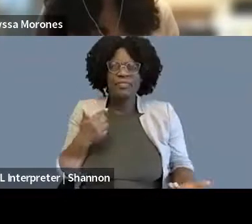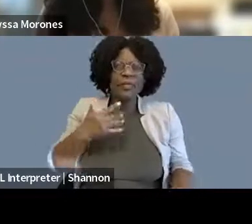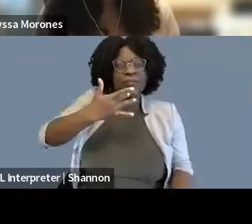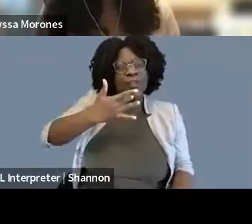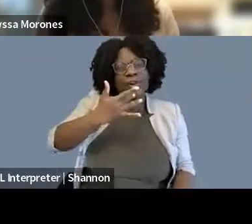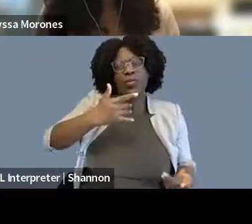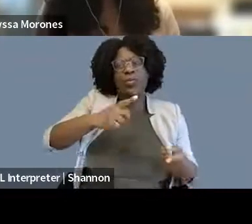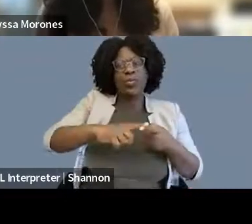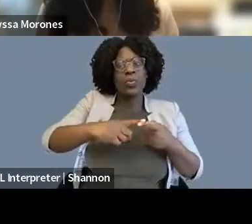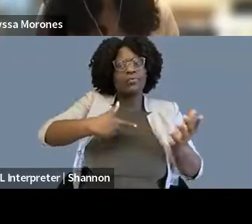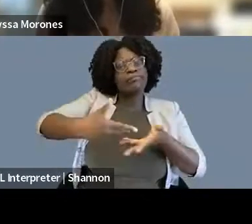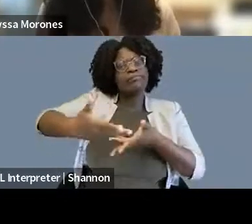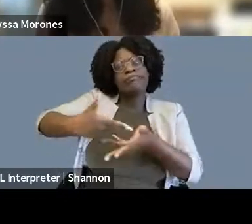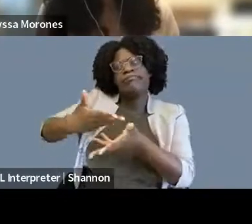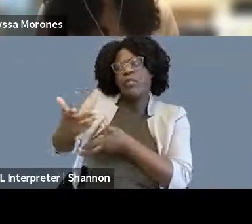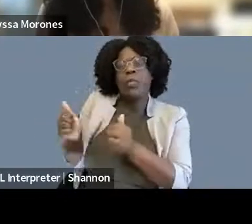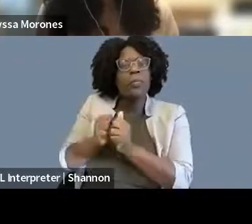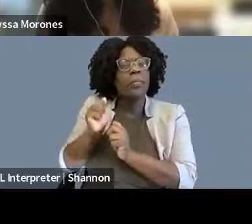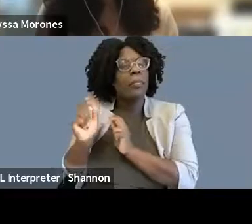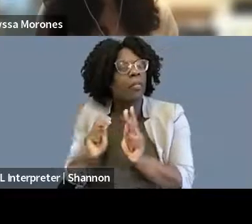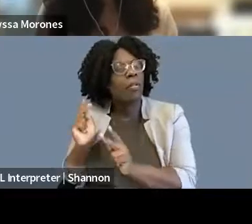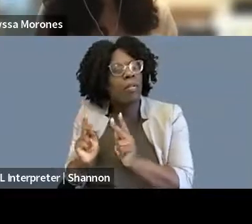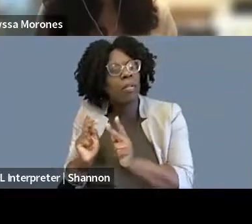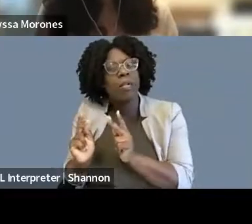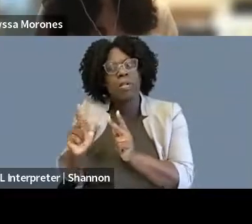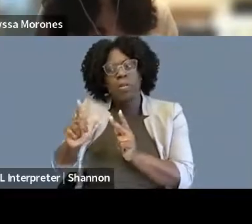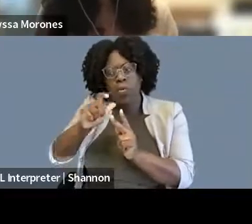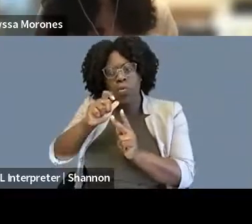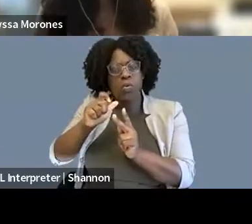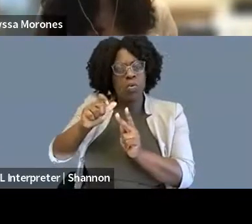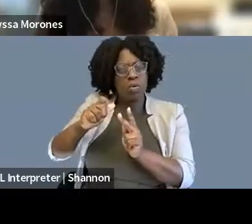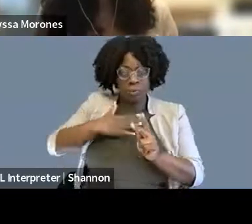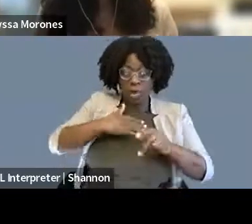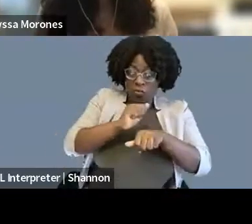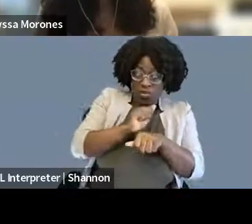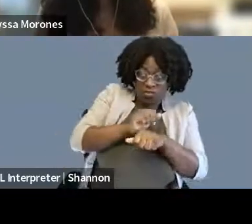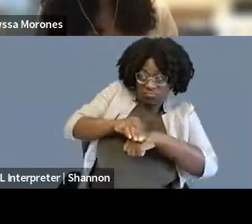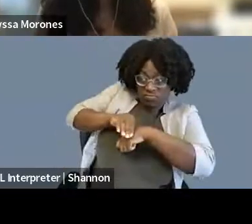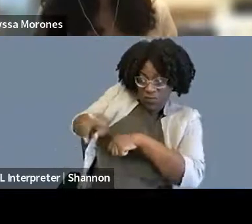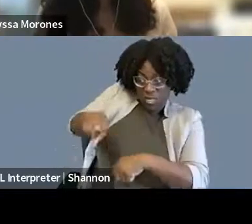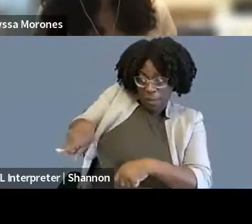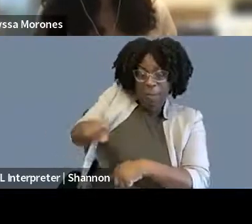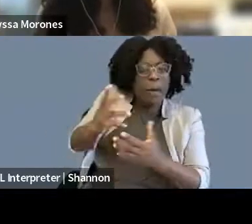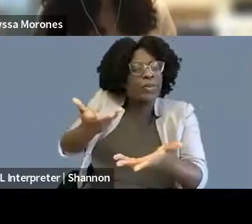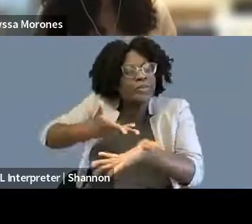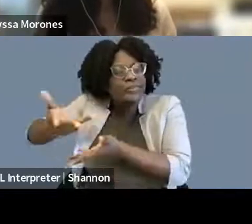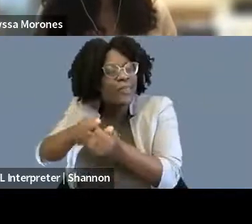with the people whom my work was affecting. So this particular court, it was the US Court of Appeals